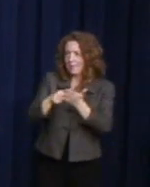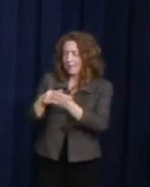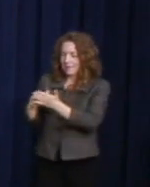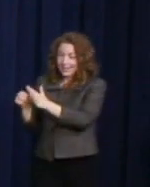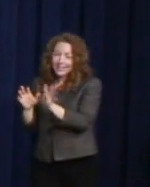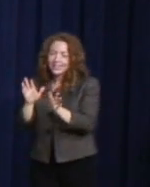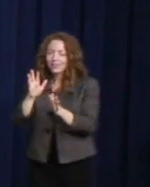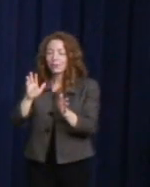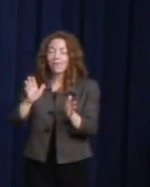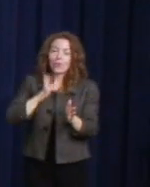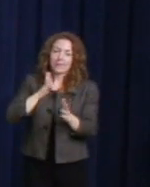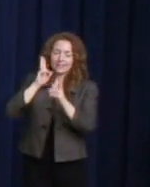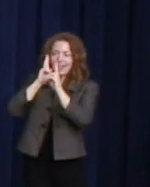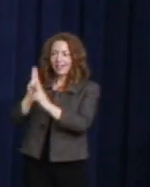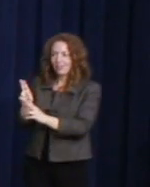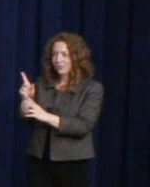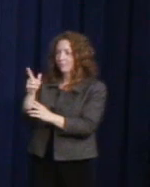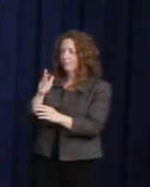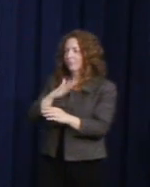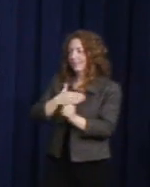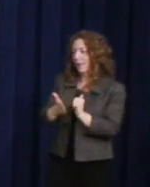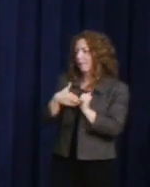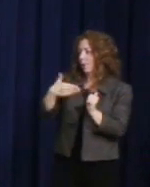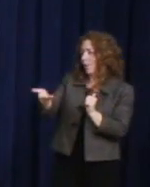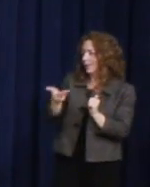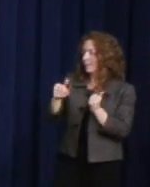stamp, please join me in welcoming the Deputy Postmaster General, Ron Stroman.